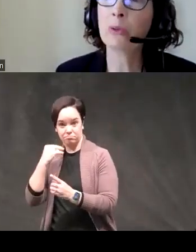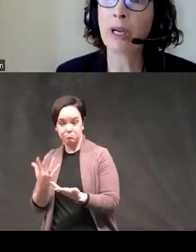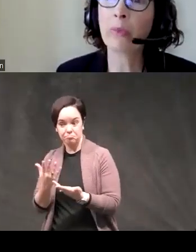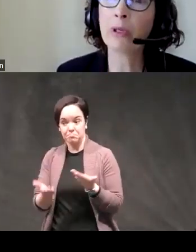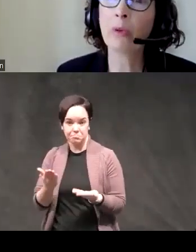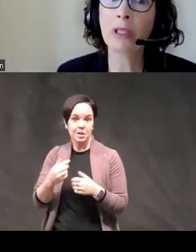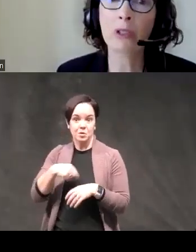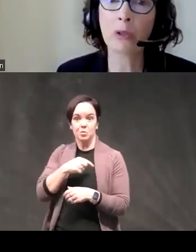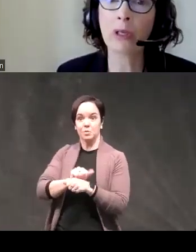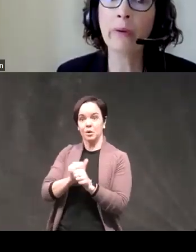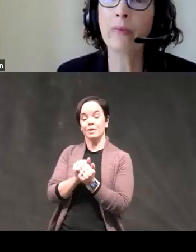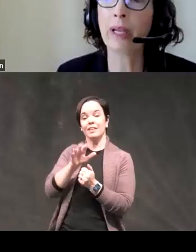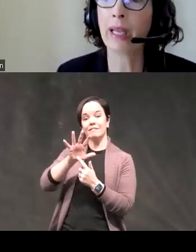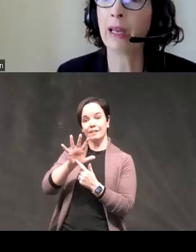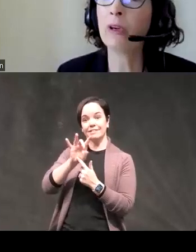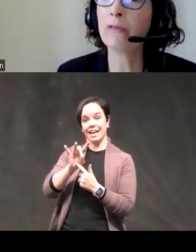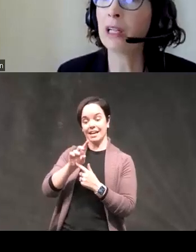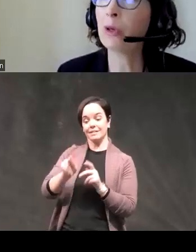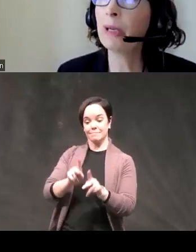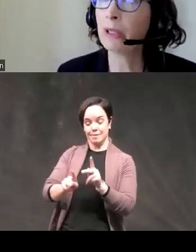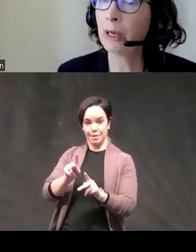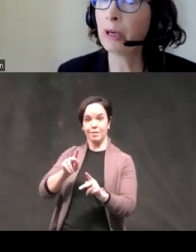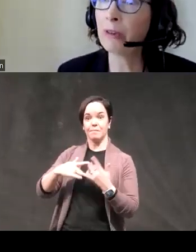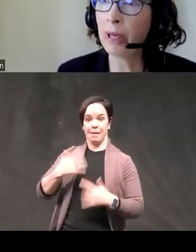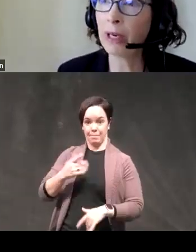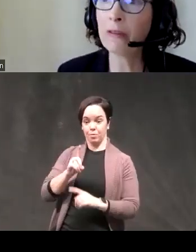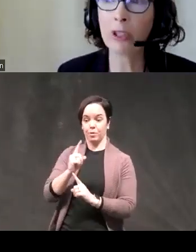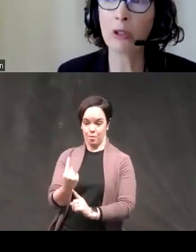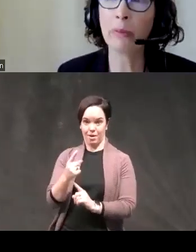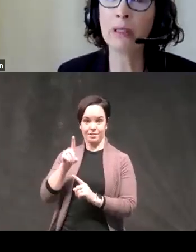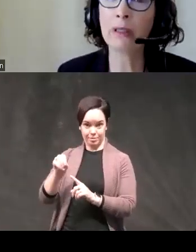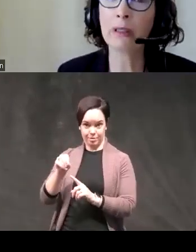with bipolar 1 disorder again we follow them until they've been remitted for two months